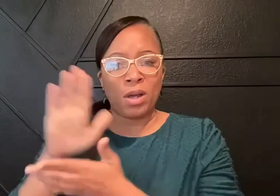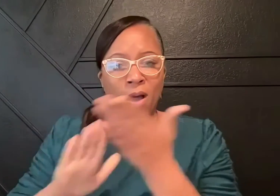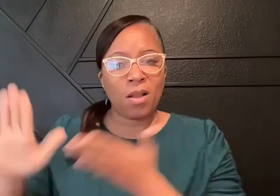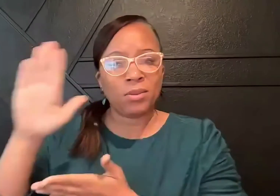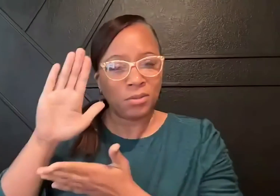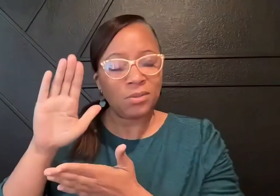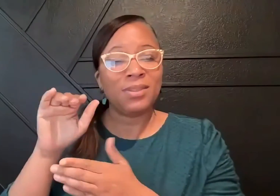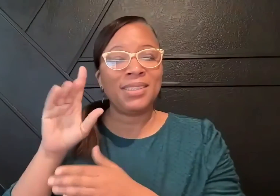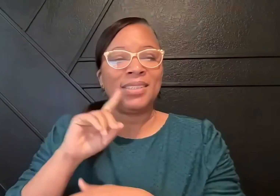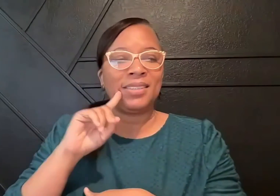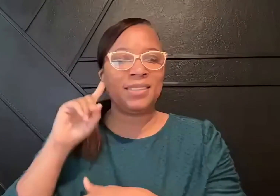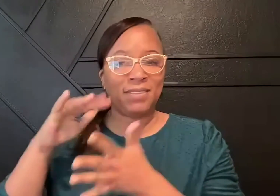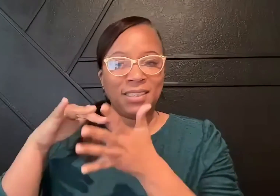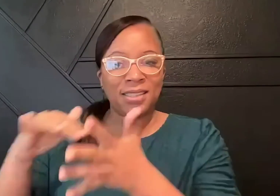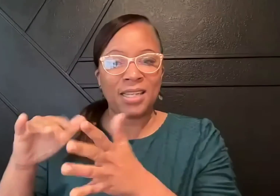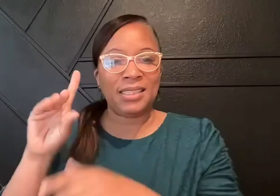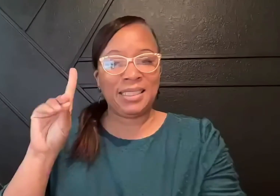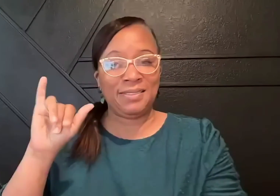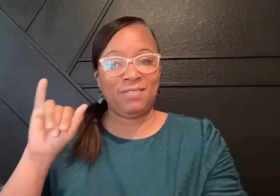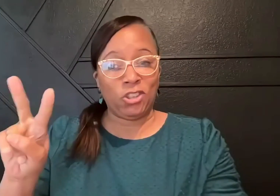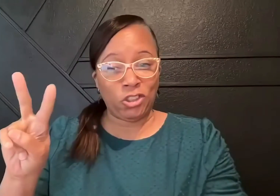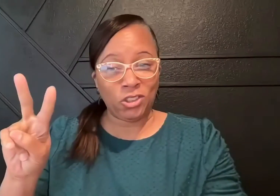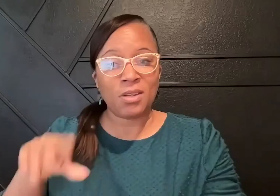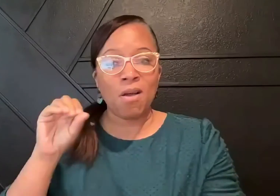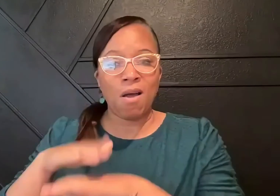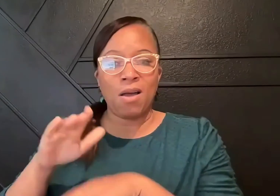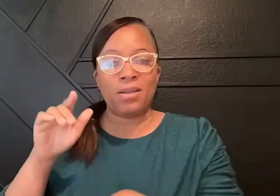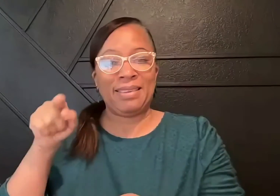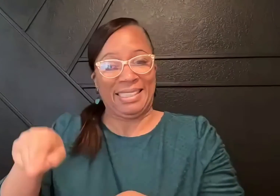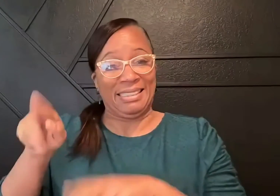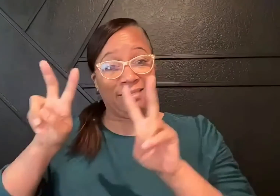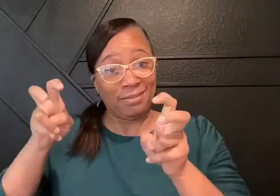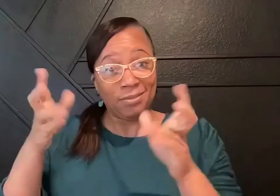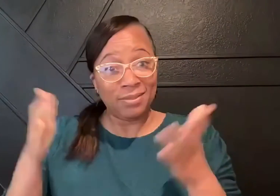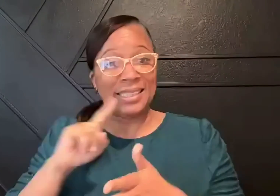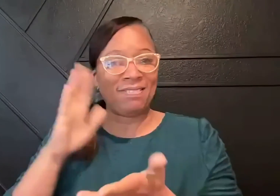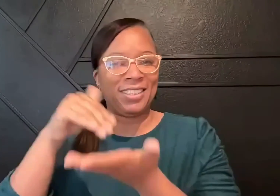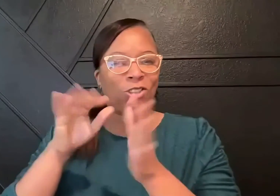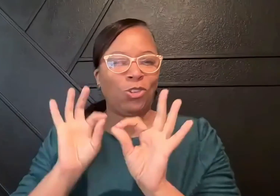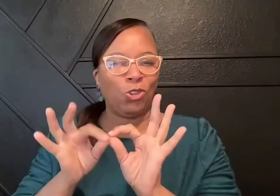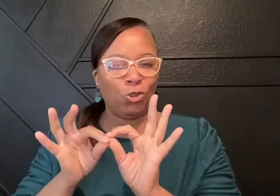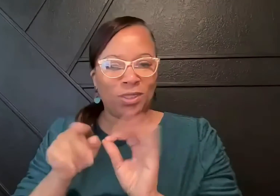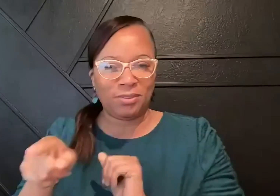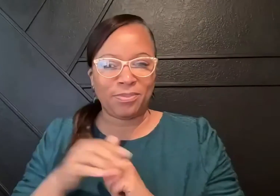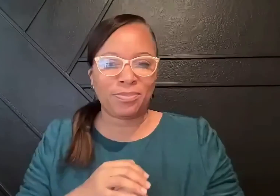with the Ohlone College Deaf Studies Division,